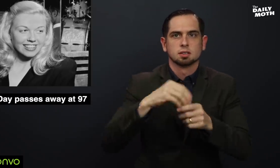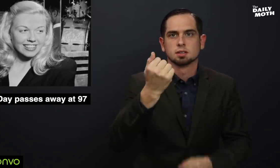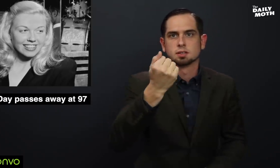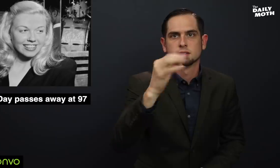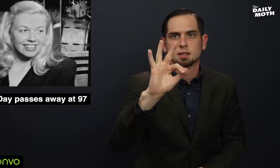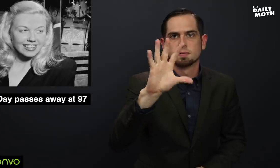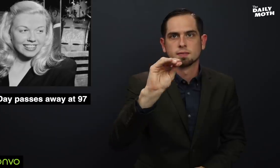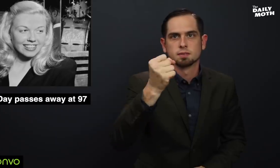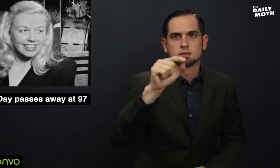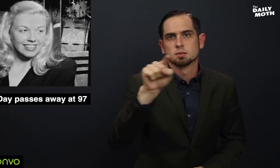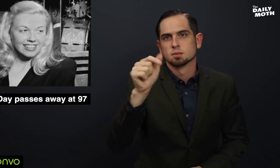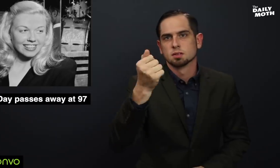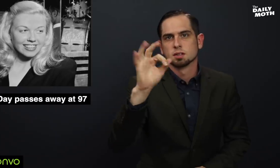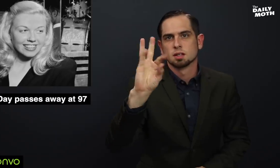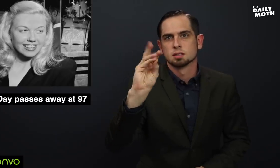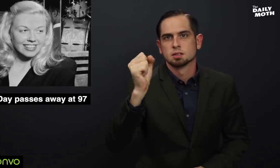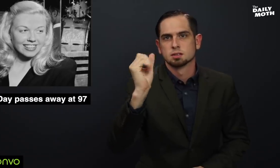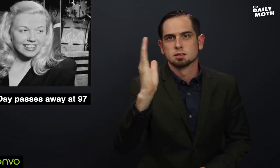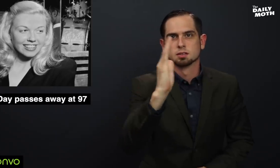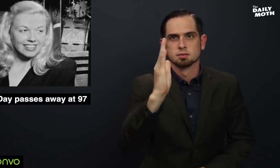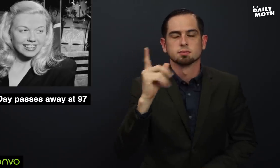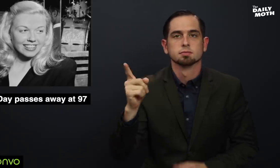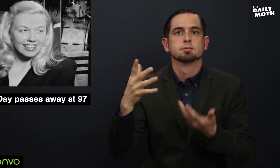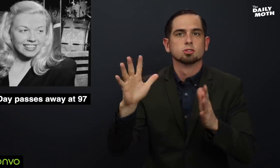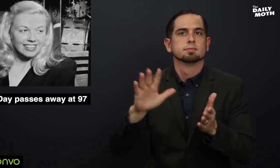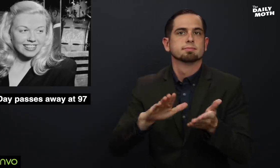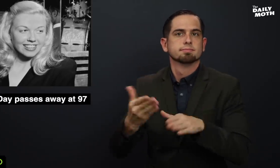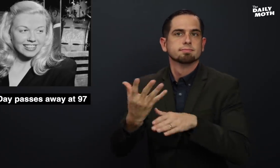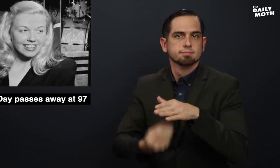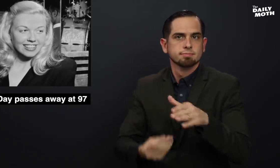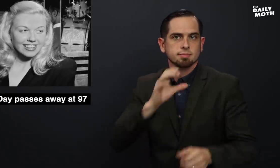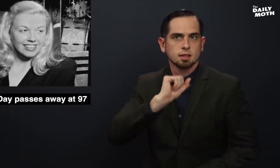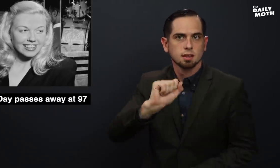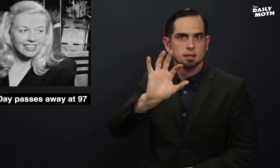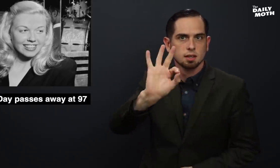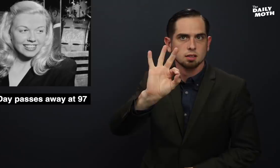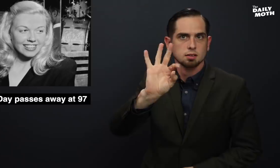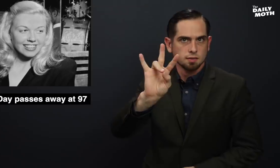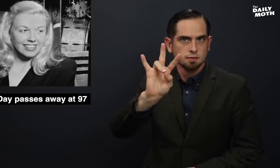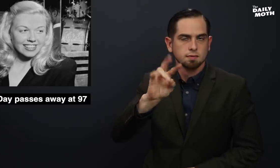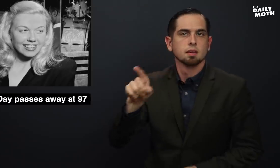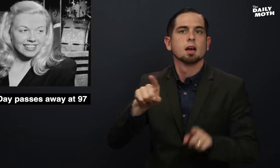in the 1950's to 1960's, has passed away at 97.